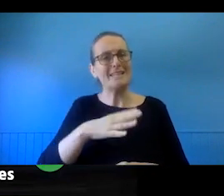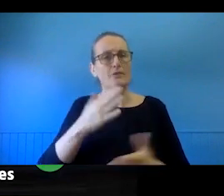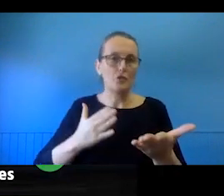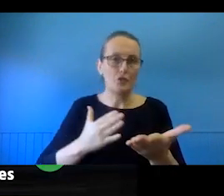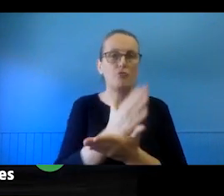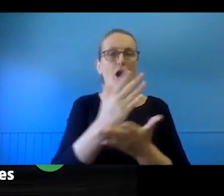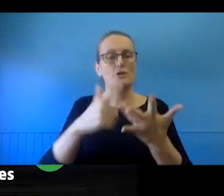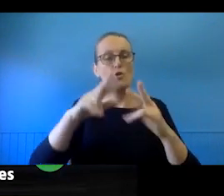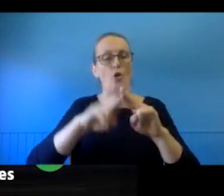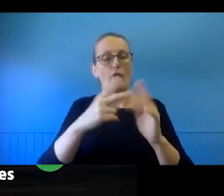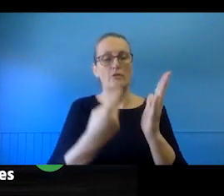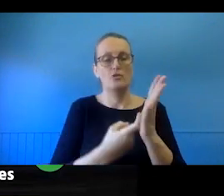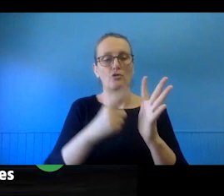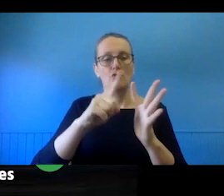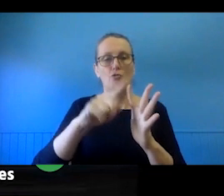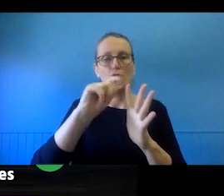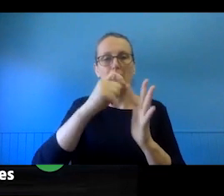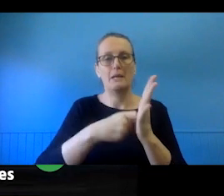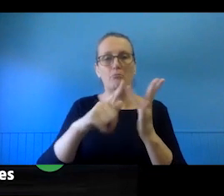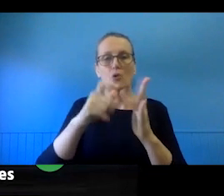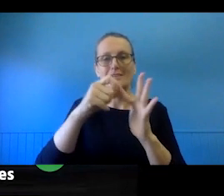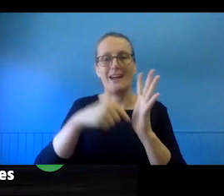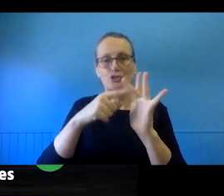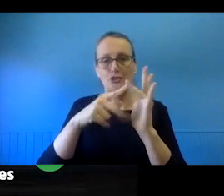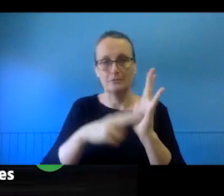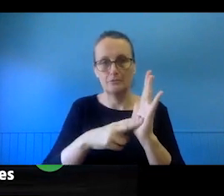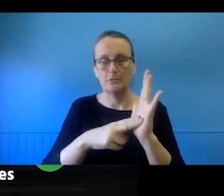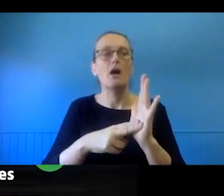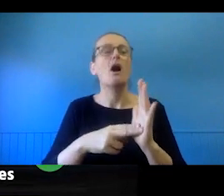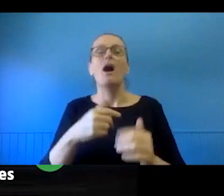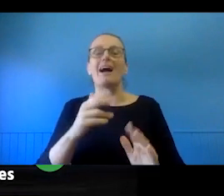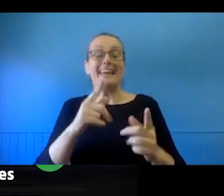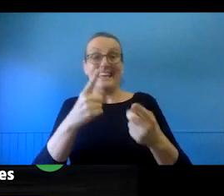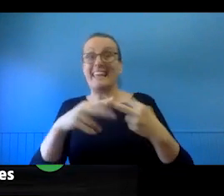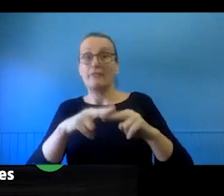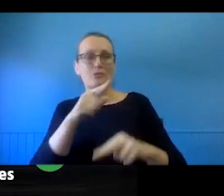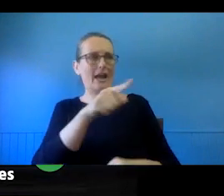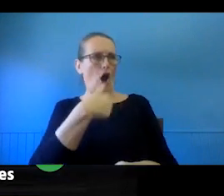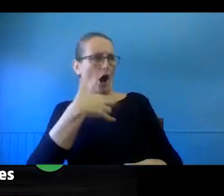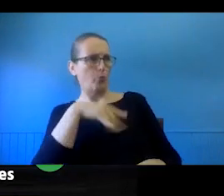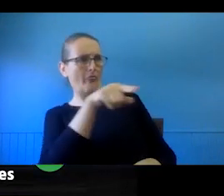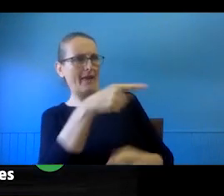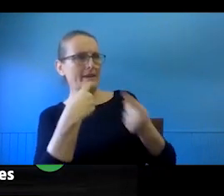Similarly, if you're wanting to put material online, you need to know and understand that material online uses